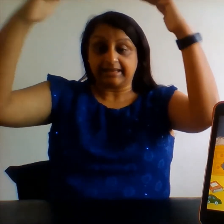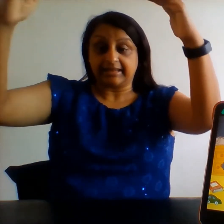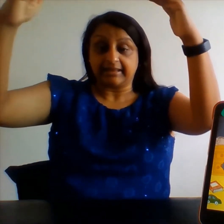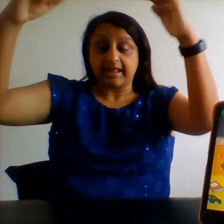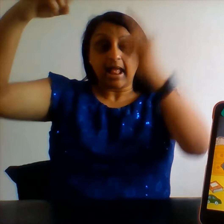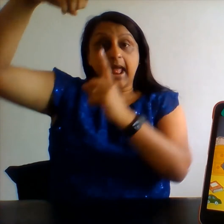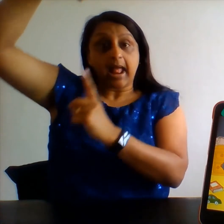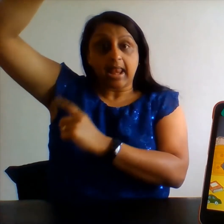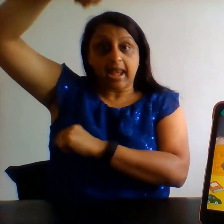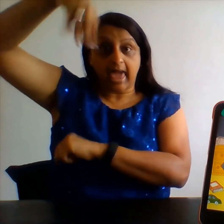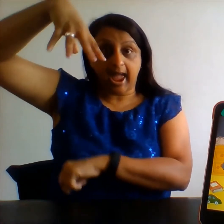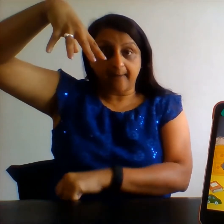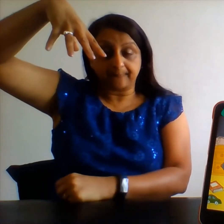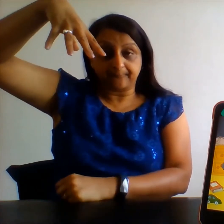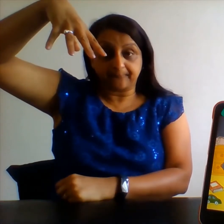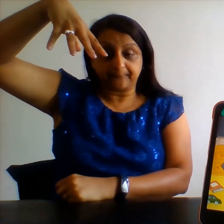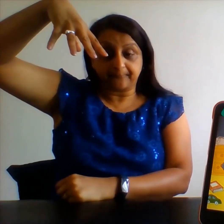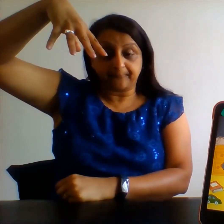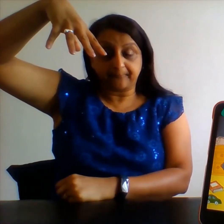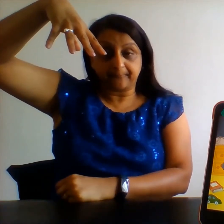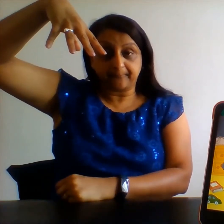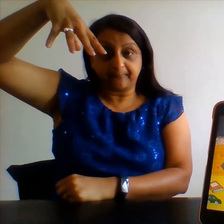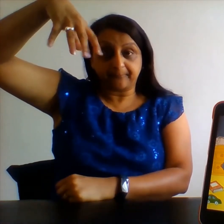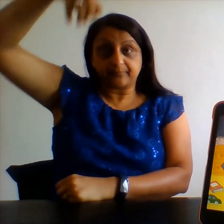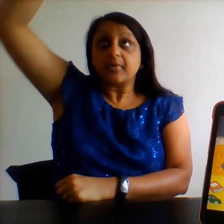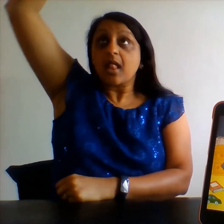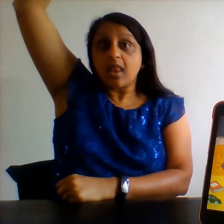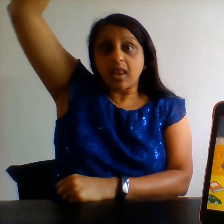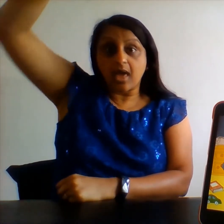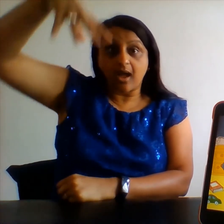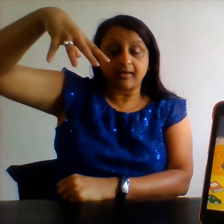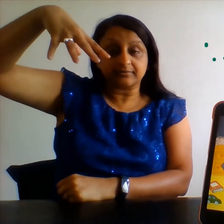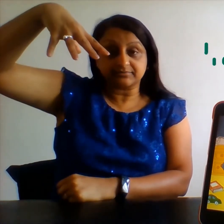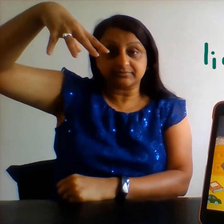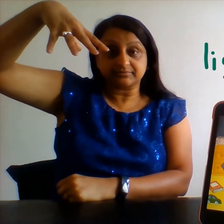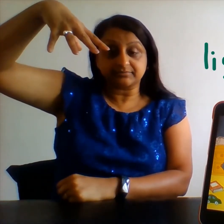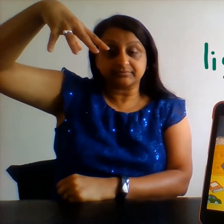On the ceiling we can see a light.